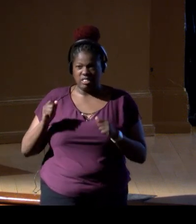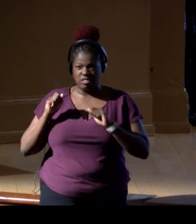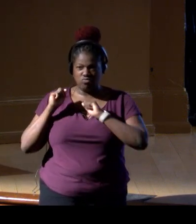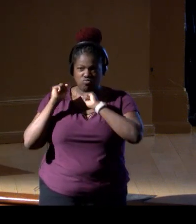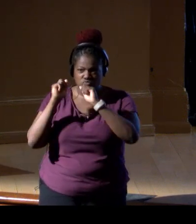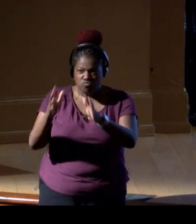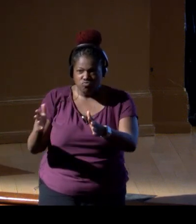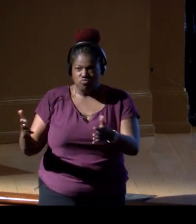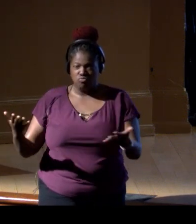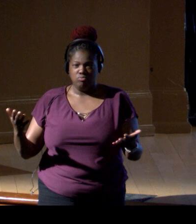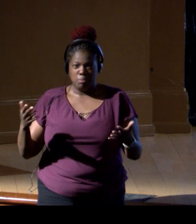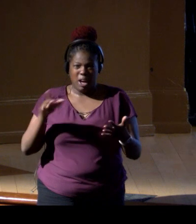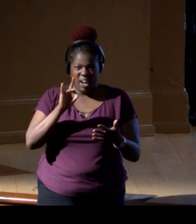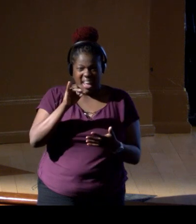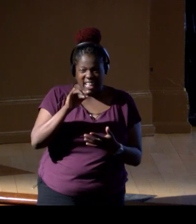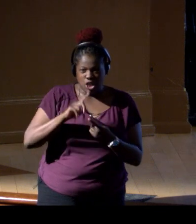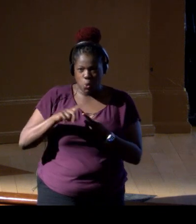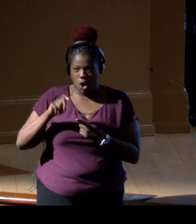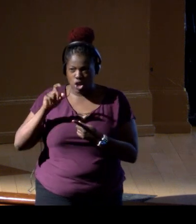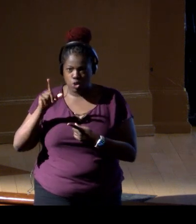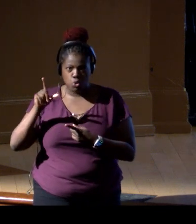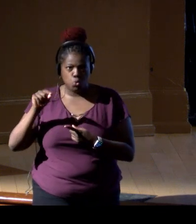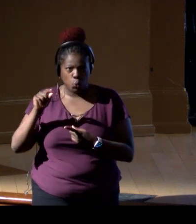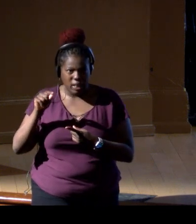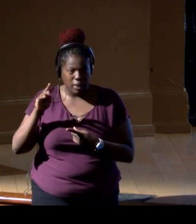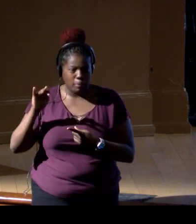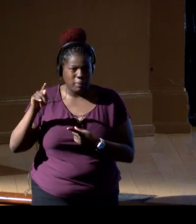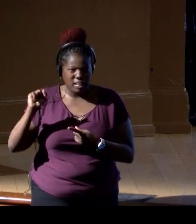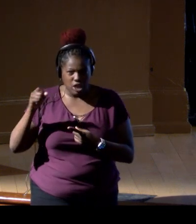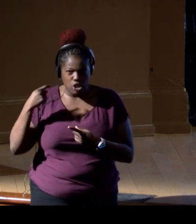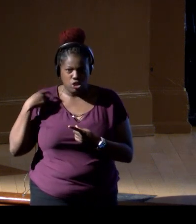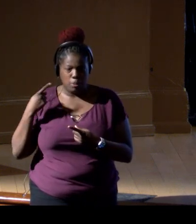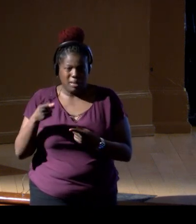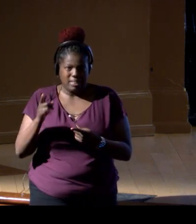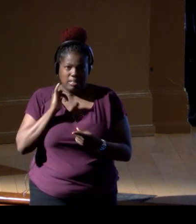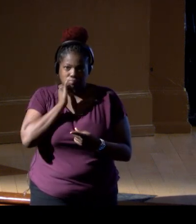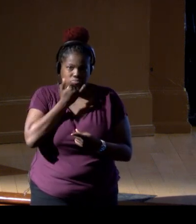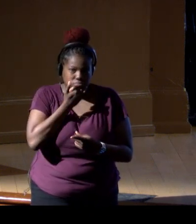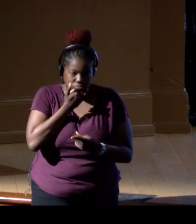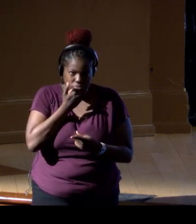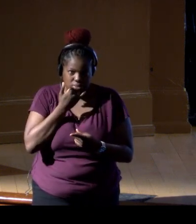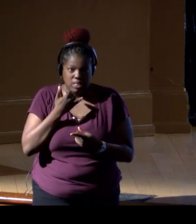between 80 and 120 meters for other species, but they incidentally catch these sharks.